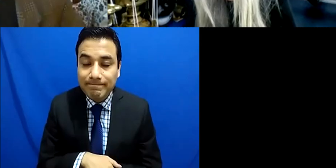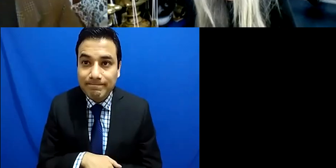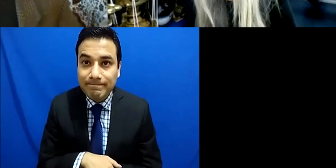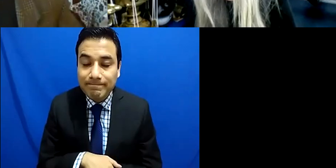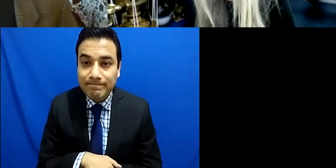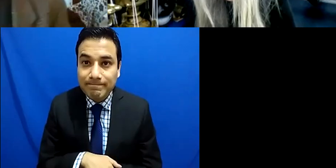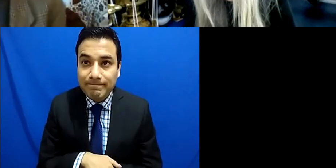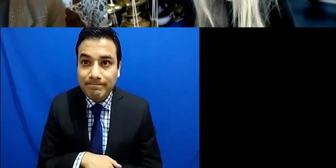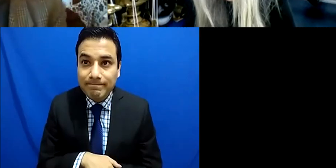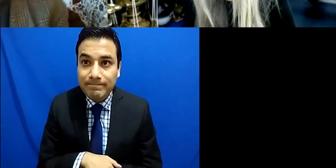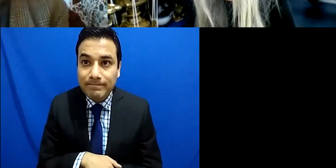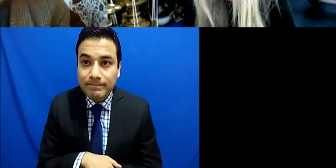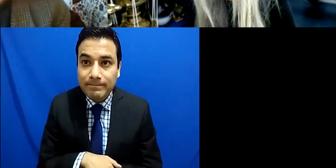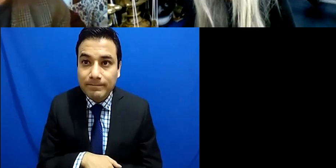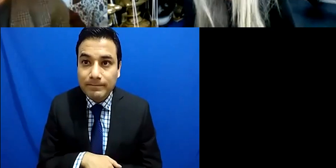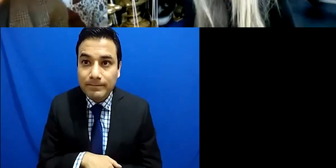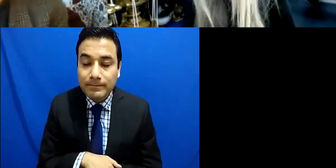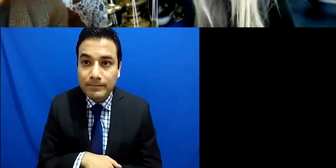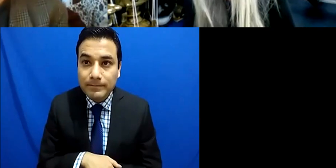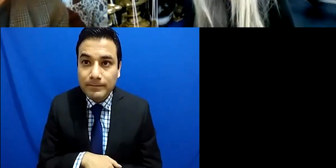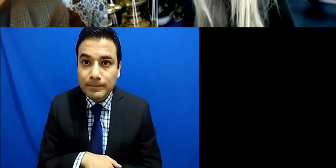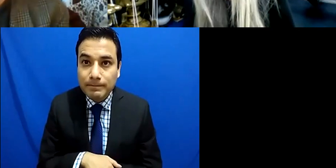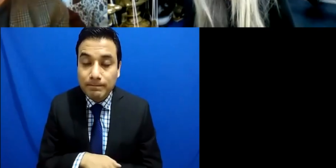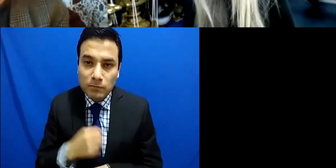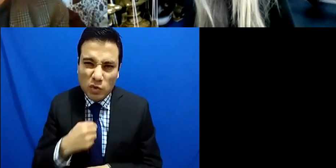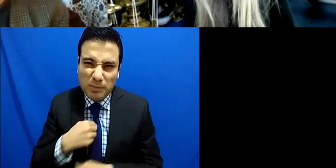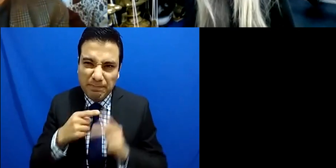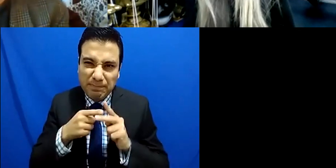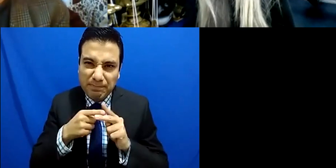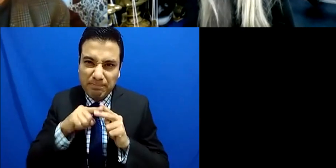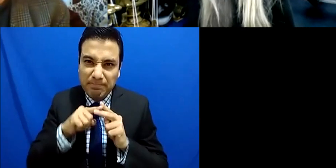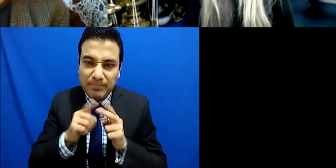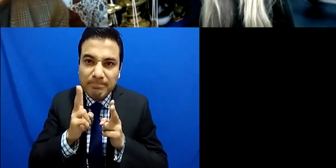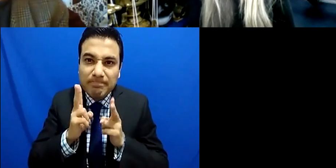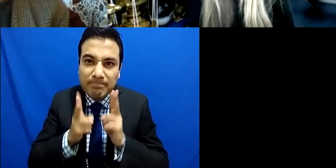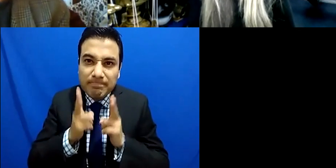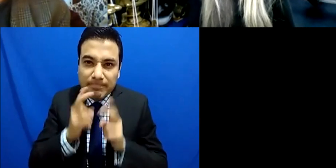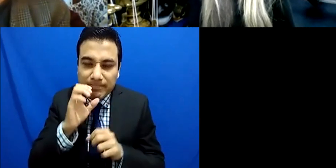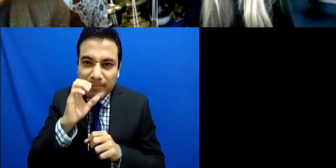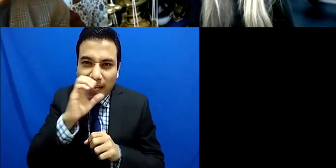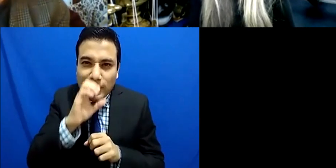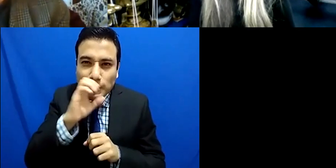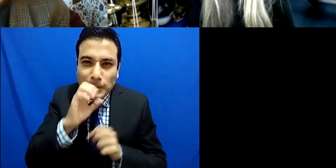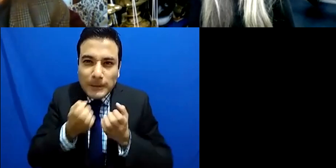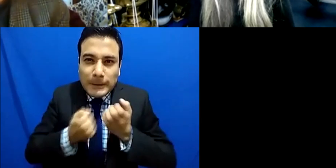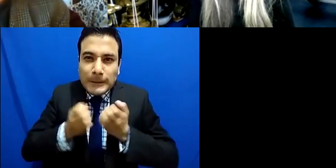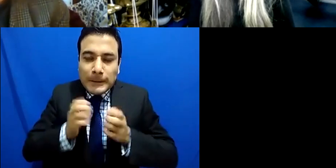If I can warm up the conversation I want to put a short final question to you